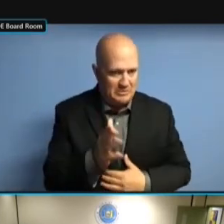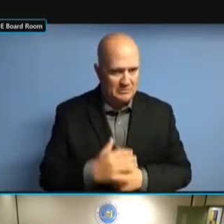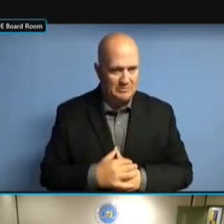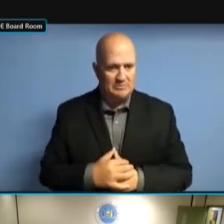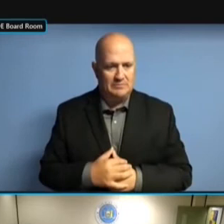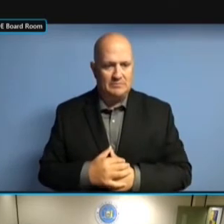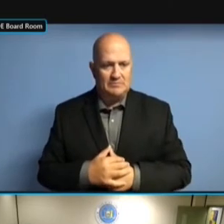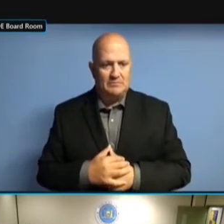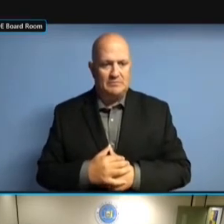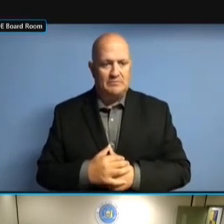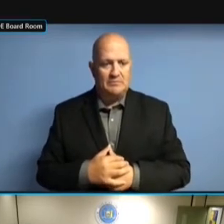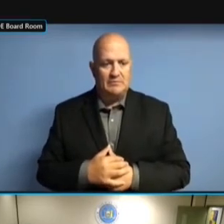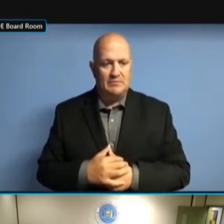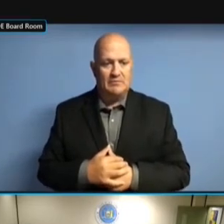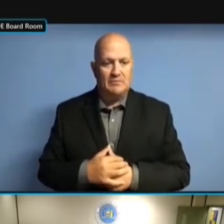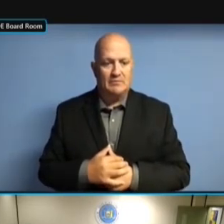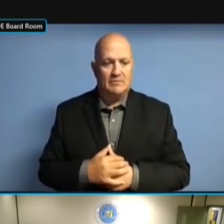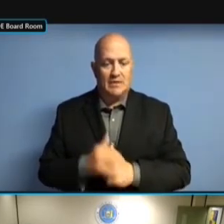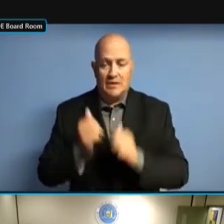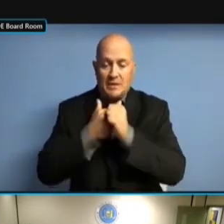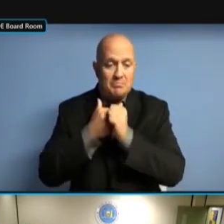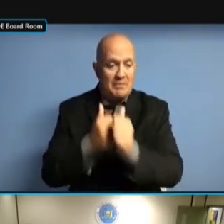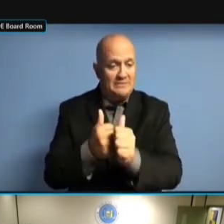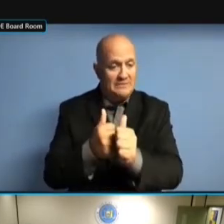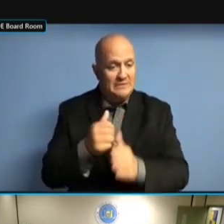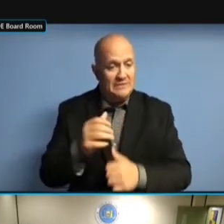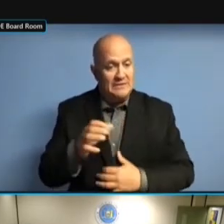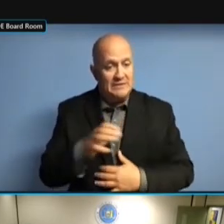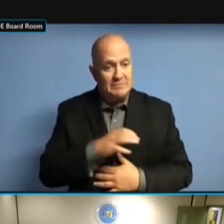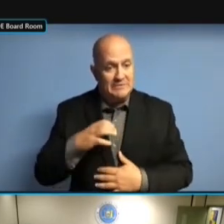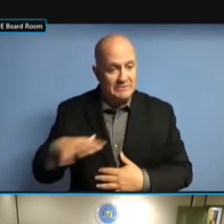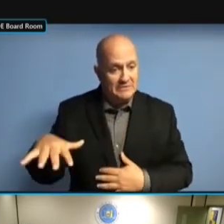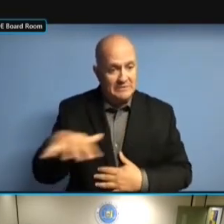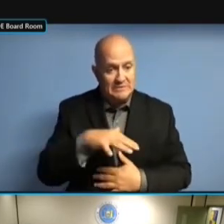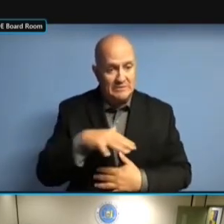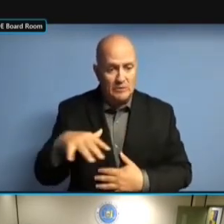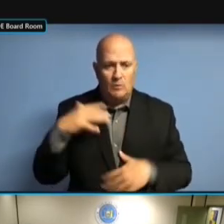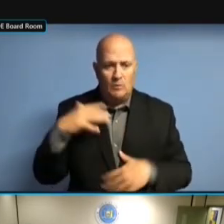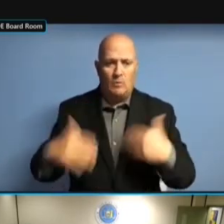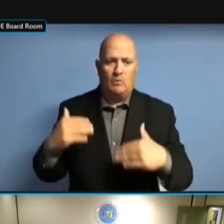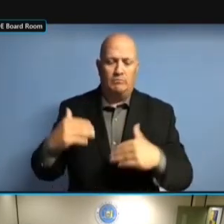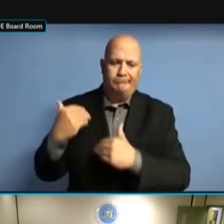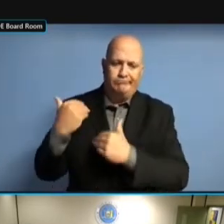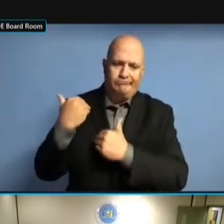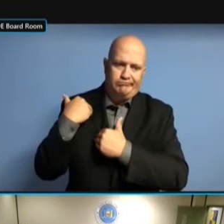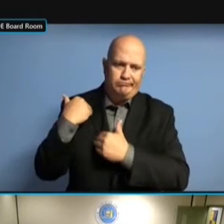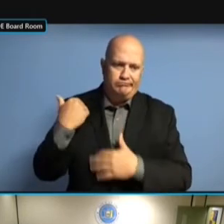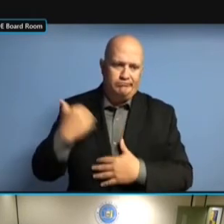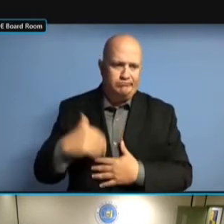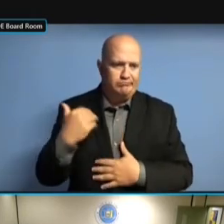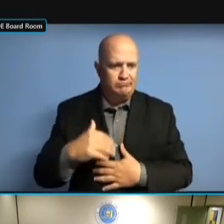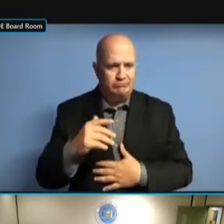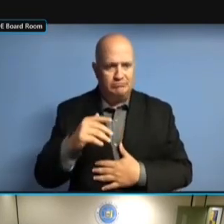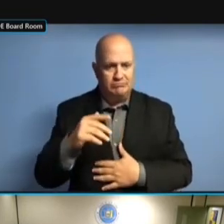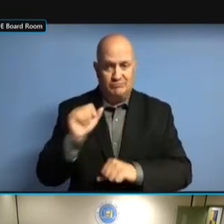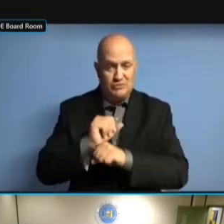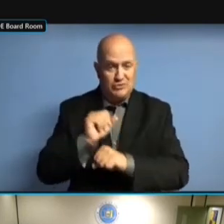REPLACING. SOME PEOPLE HAVE MOVED OVER REPLACING. SOME PEOPLE HAVE MOVED OVER TO SOME PEOPLE HAVE MOVED OVER TO SOME PEOPLE HAVE MOVED OVER TO PUBLIC SOME PEOPLE HAVE MOVED OVER TO PUBLIC FINANCING. PUBLIC FINANCING. PUBLIC FINANCING. AND PUBLIC FINANCING. AND THE PUBLIC FINANCING. AND THE ENFORCEMENT PUBLIC FINANCING. AND THE ENFORCEMENT ACTION PUBLIC FINANCING. AND THE ENFORCEMENT ACTION HAS AND THE ENFORCEMENT ACTION HAS AND THE ENFORCEMENT ACTION HAS CREATED